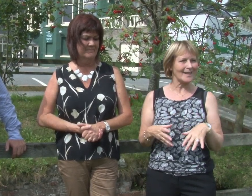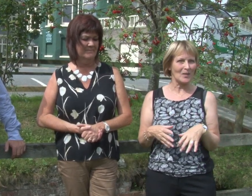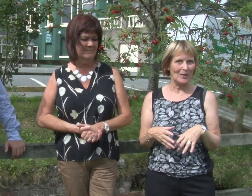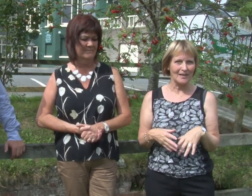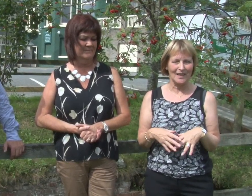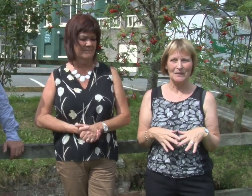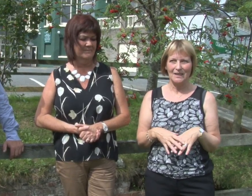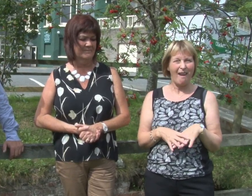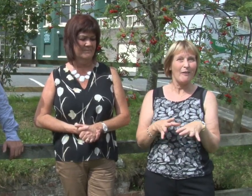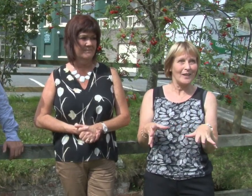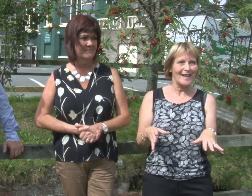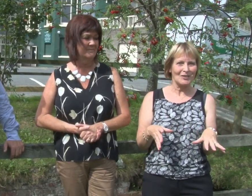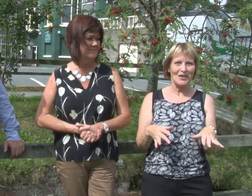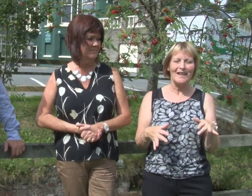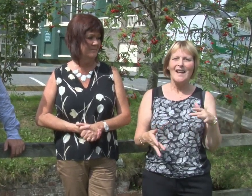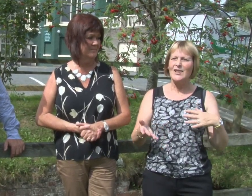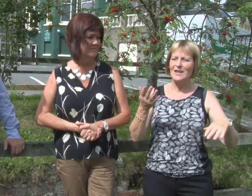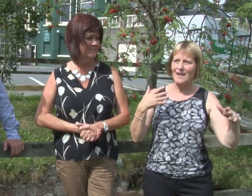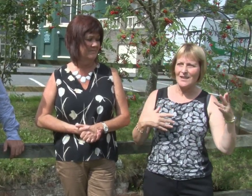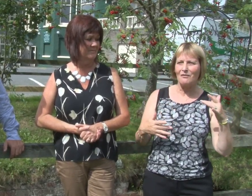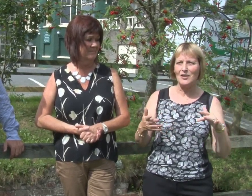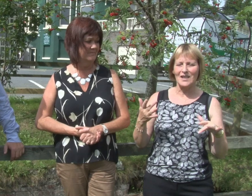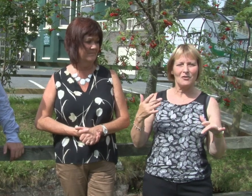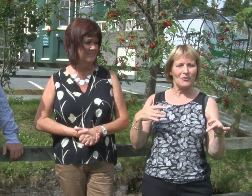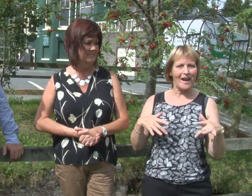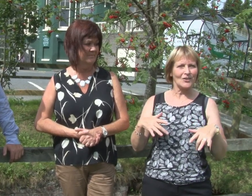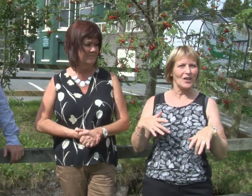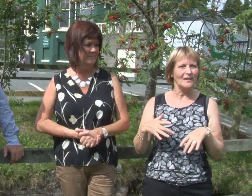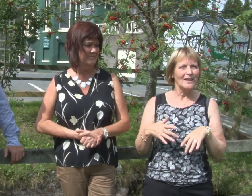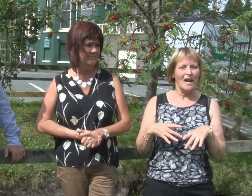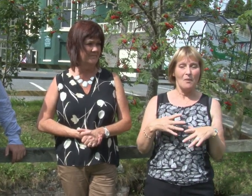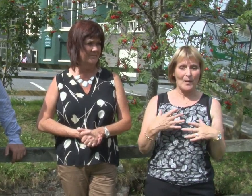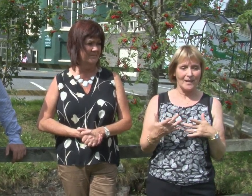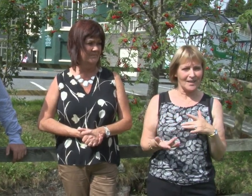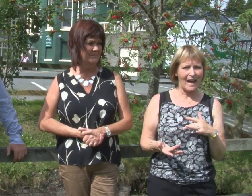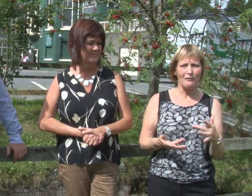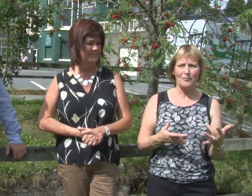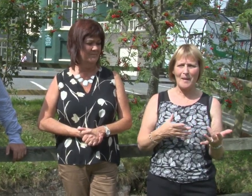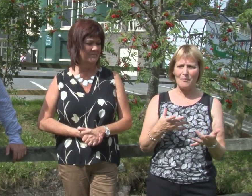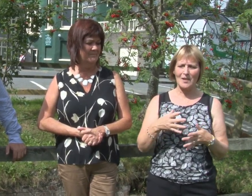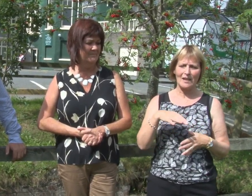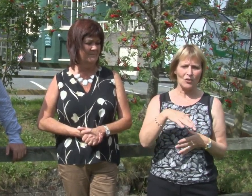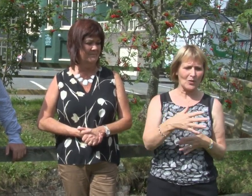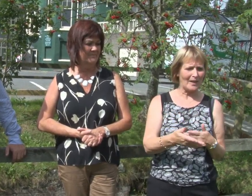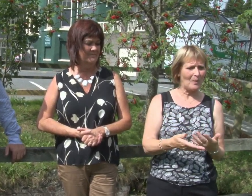accessibility - I love it actually it's lovely to see the reaction and by the staff members and also by the